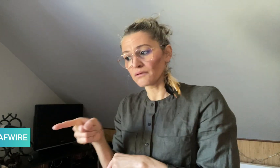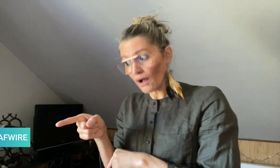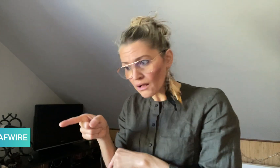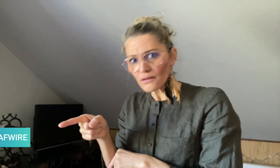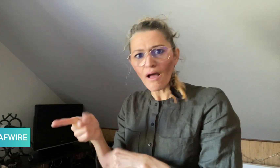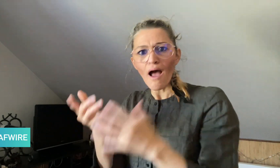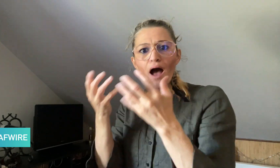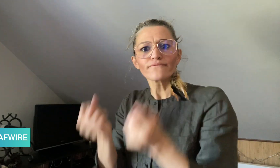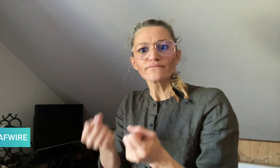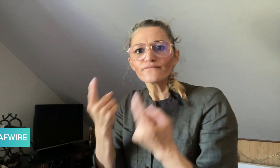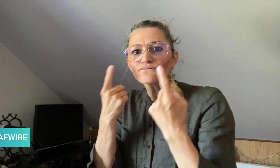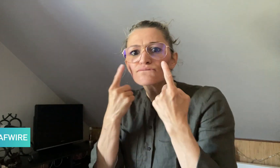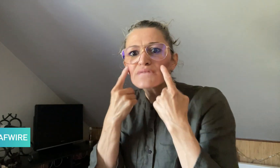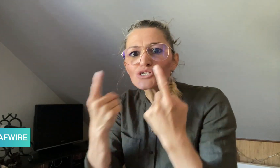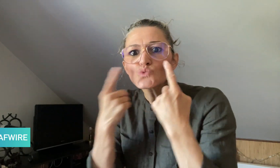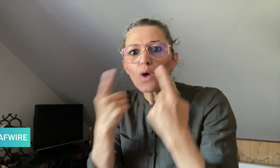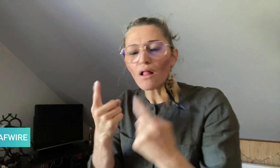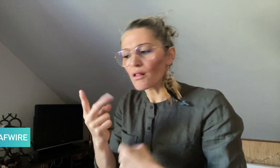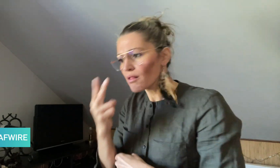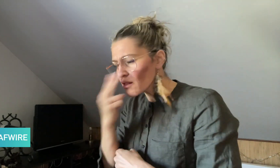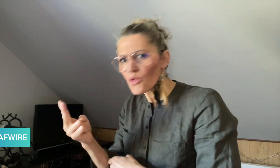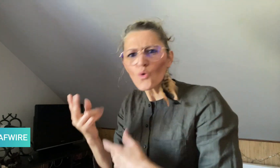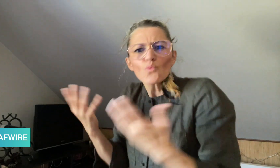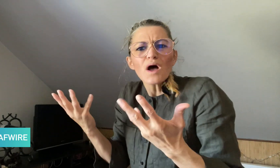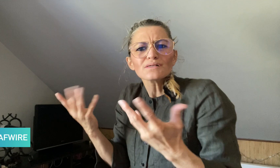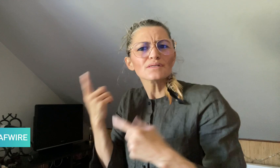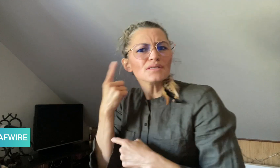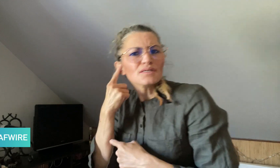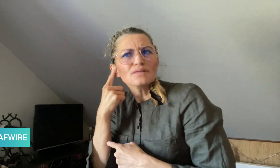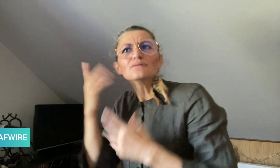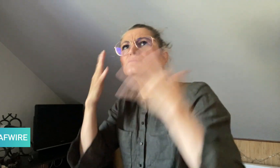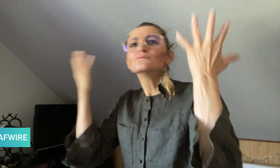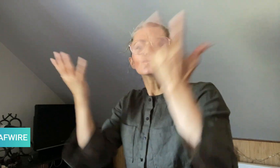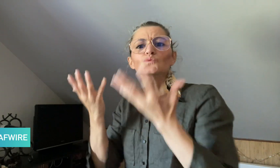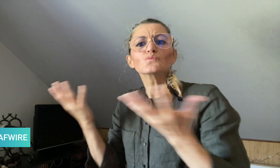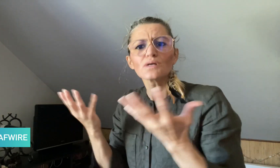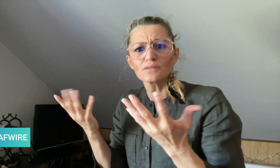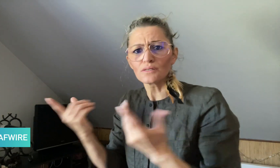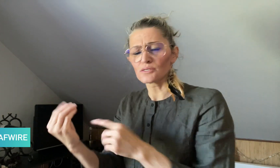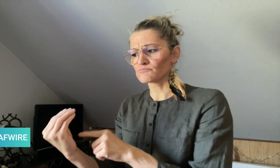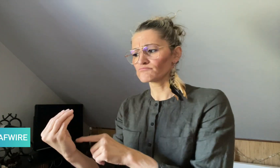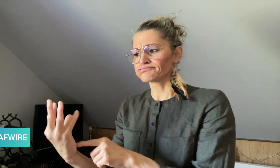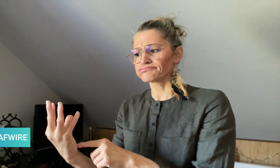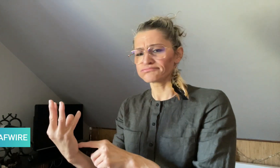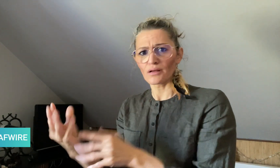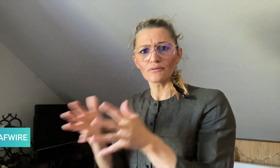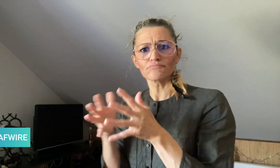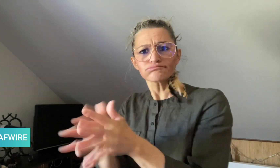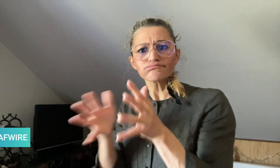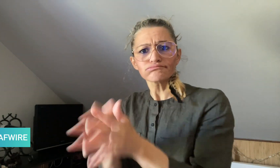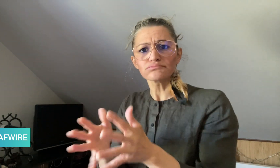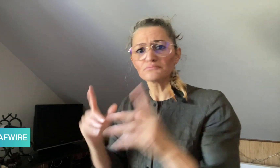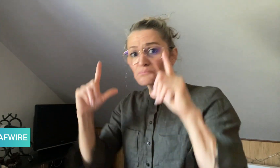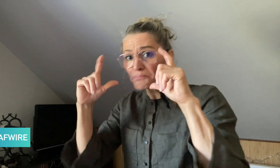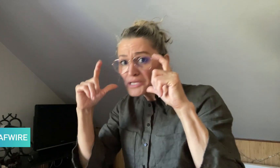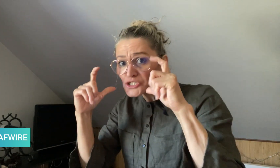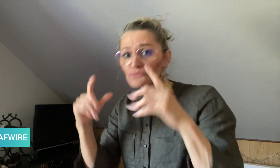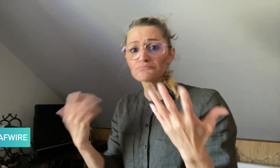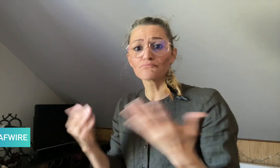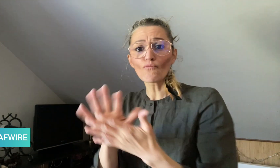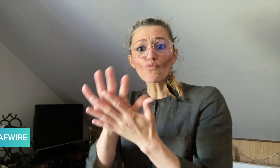and the color of the sound source visually, alerting the